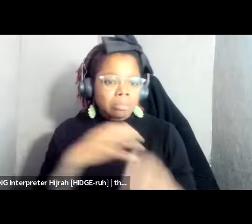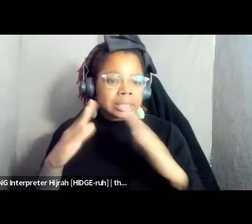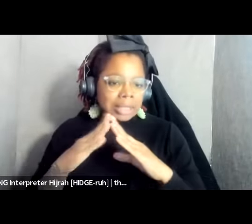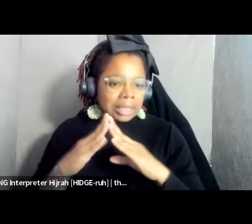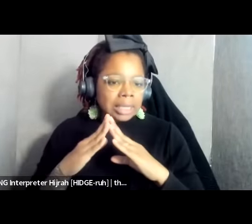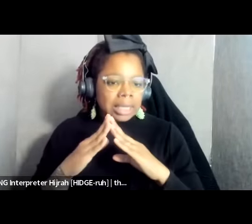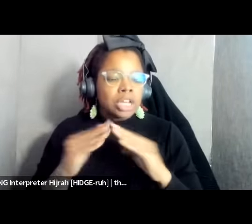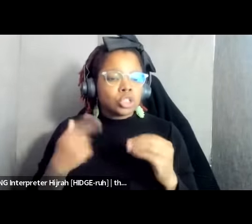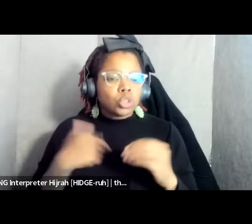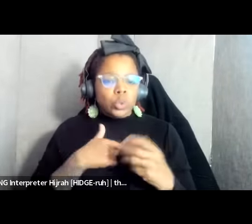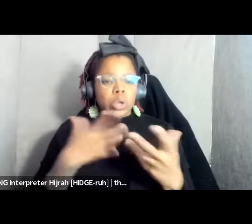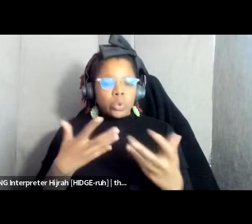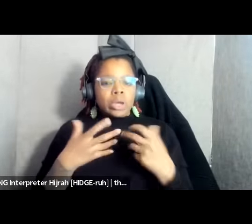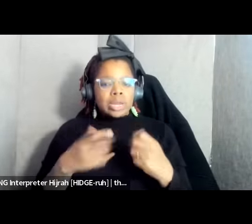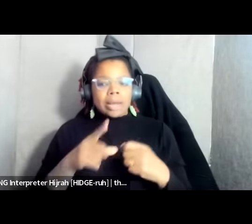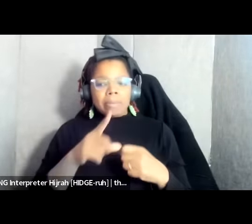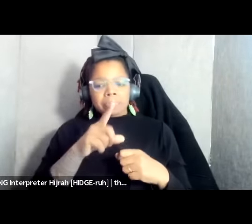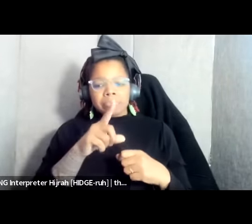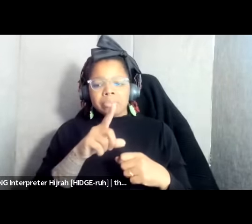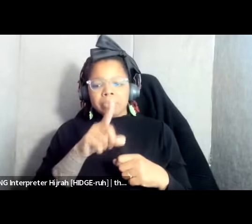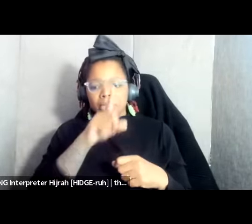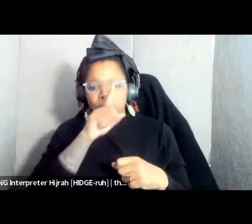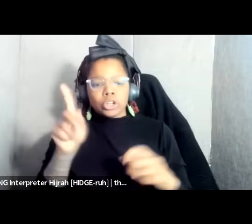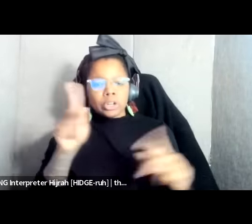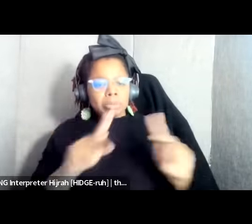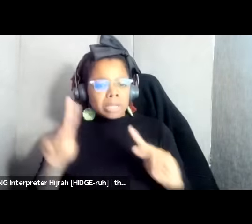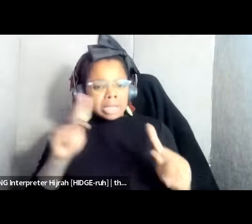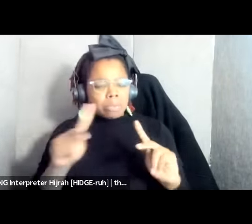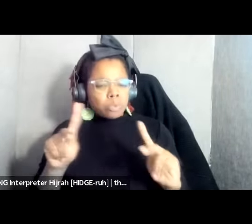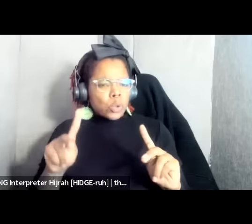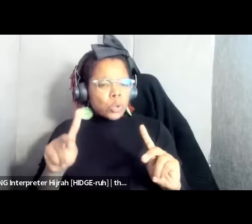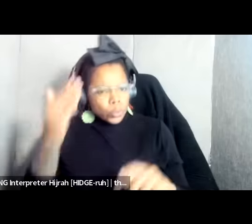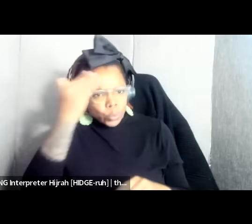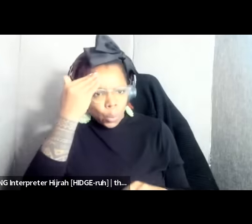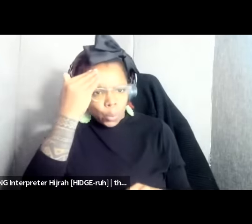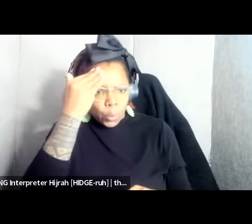know make sure that folks are being critically aware that though there's have been a lot of